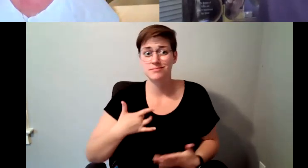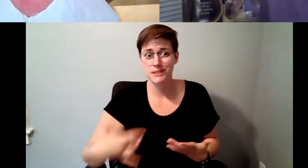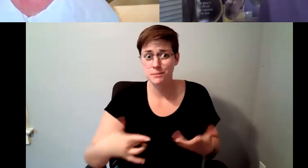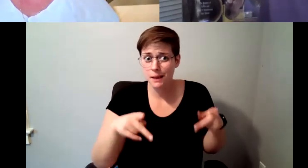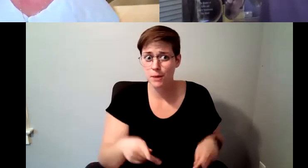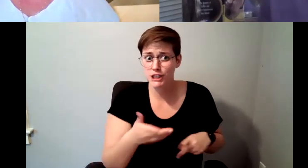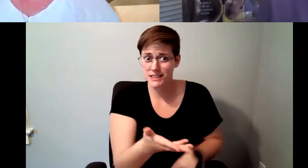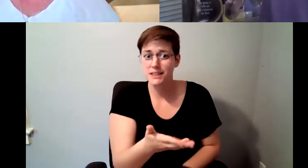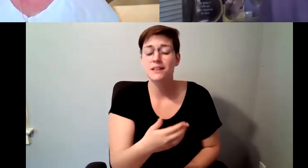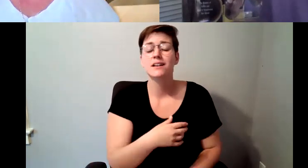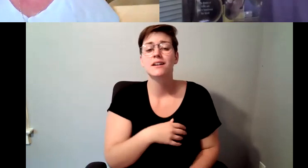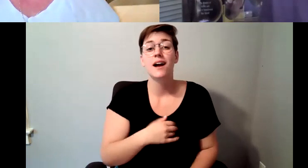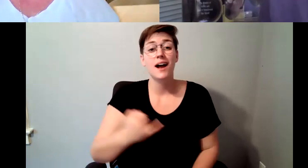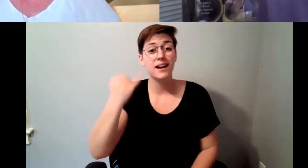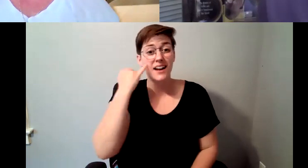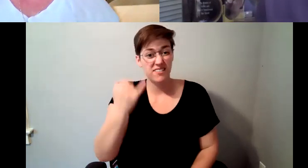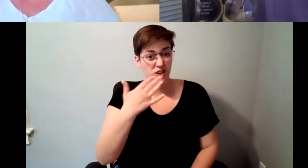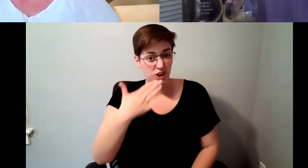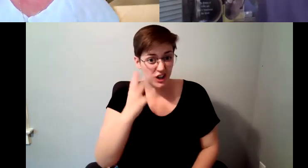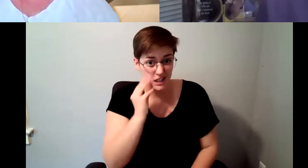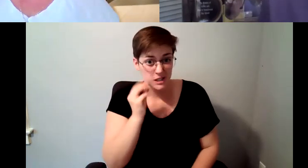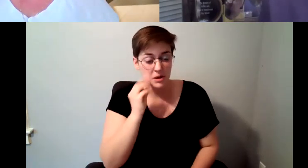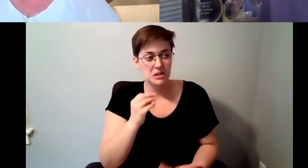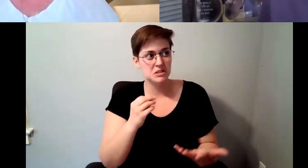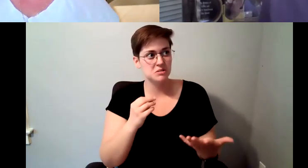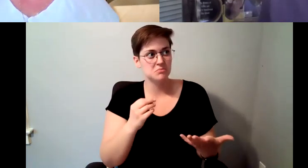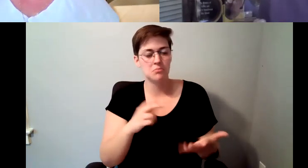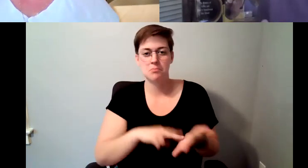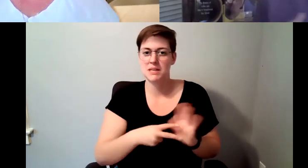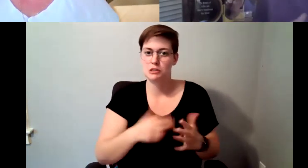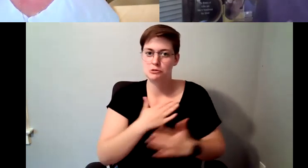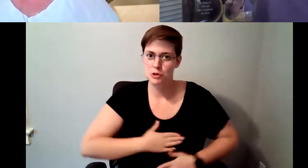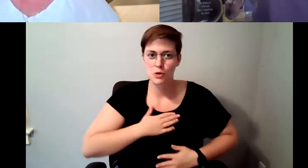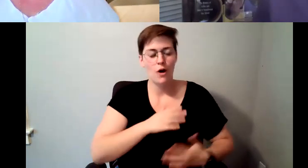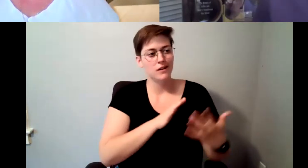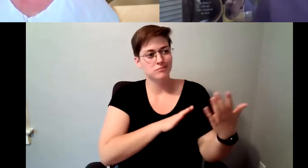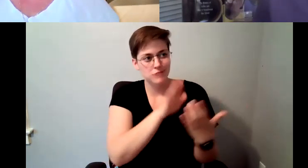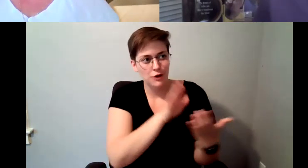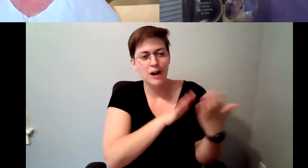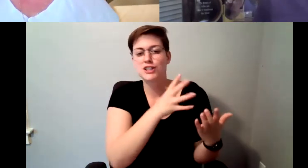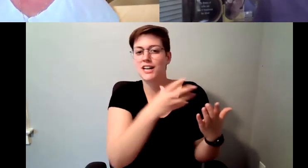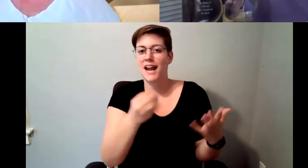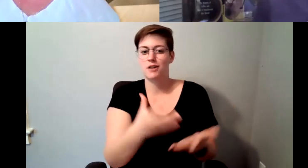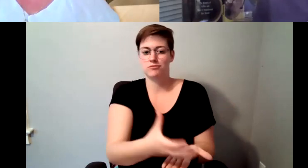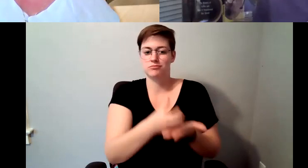most likely you enjoyed that experience and you got something good, and so I have always understood and.